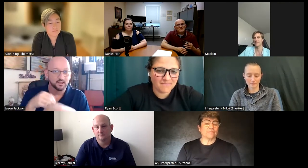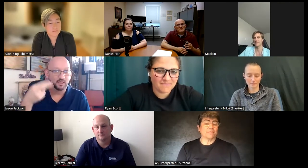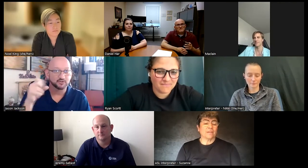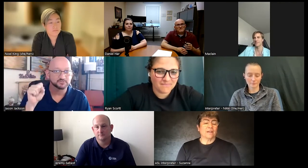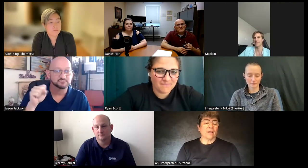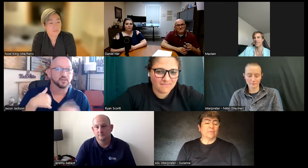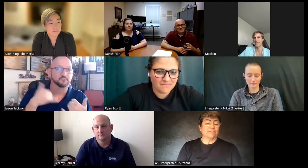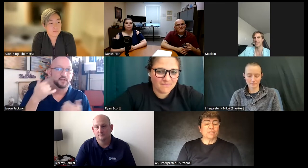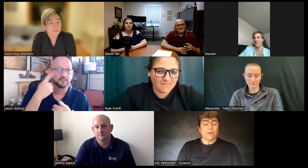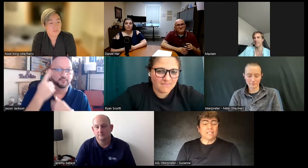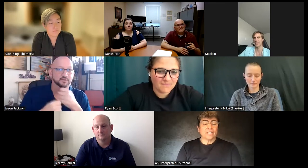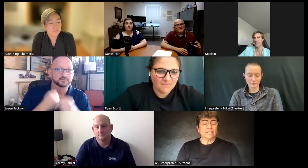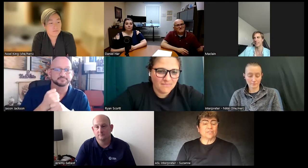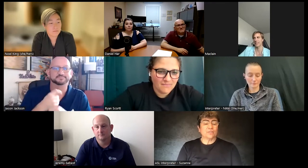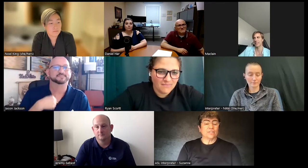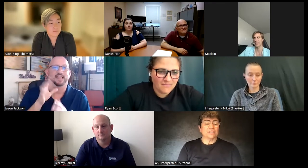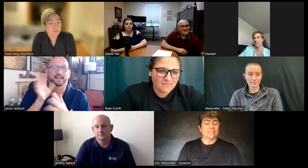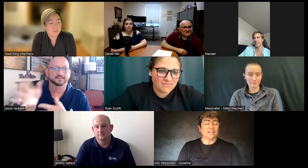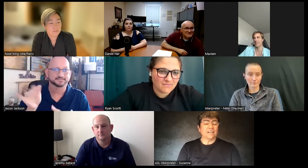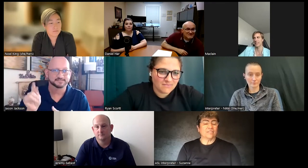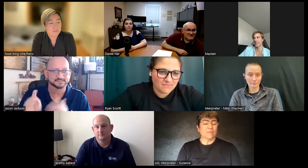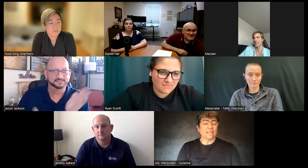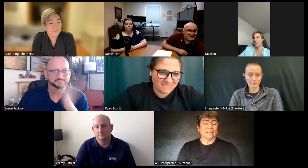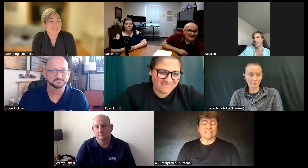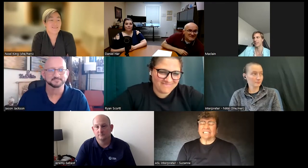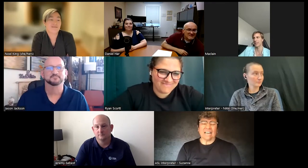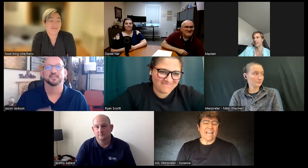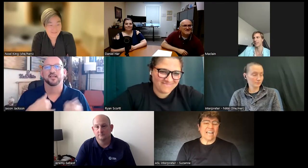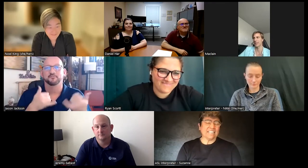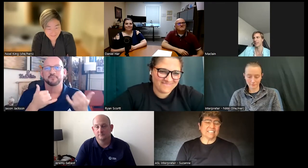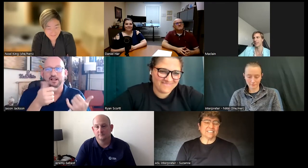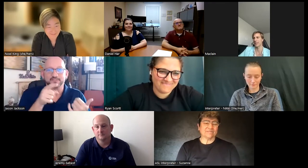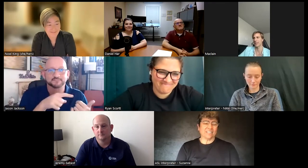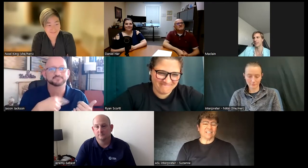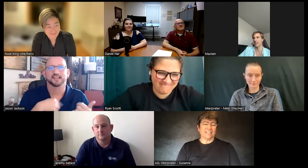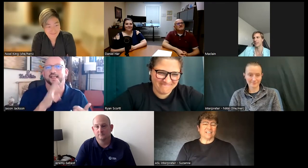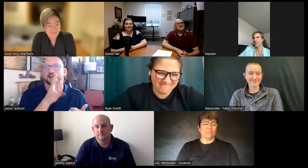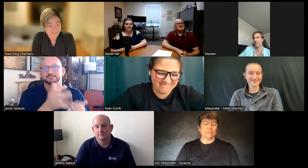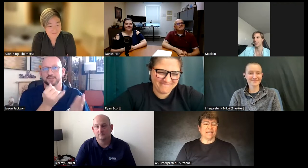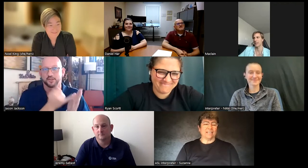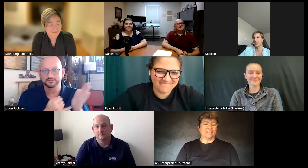I played football in high school for about a year and I I hated it I played